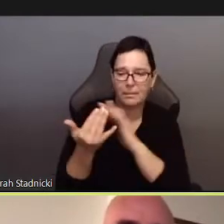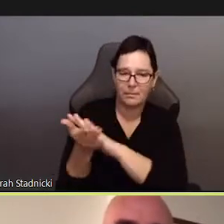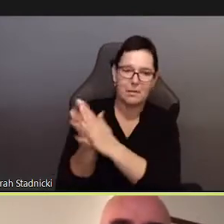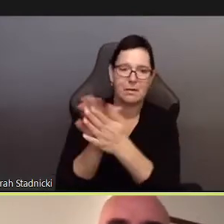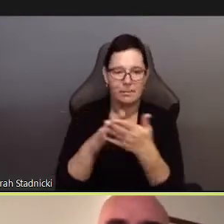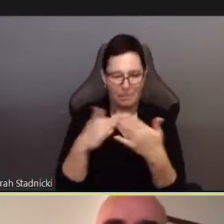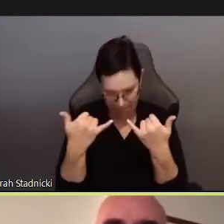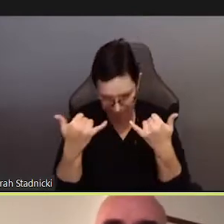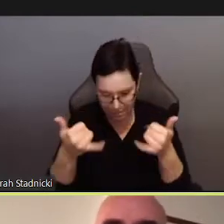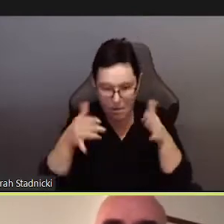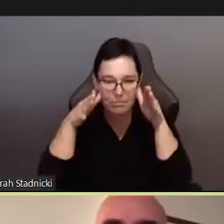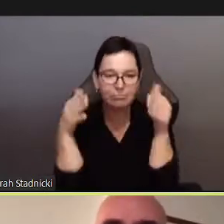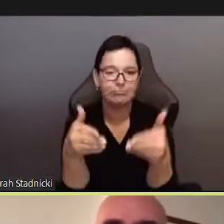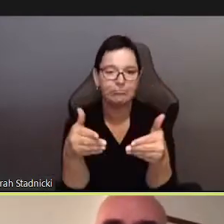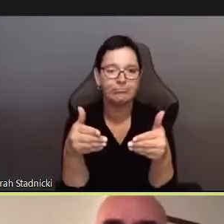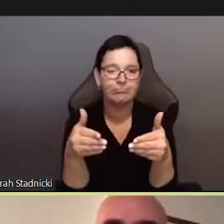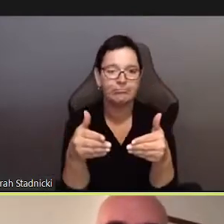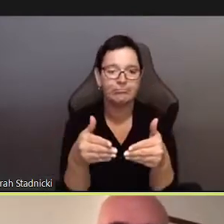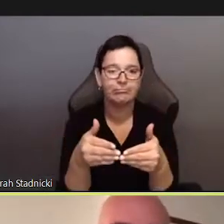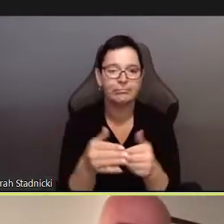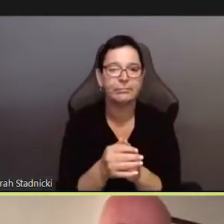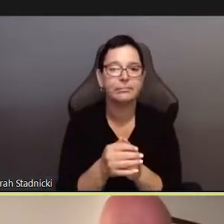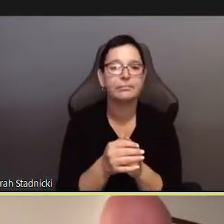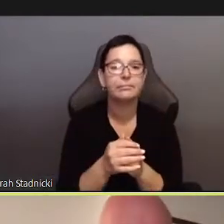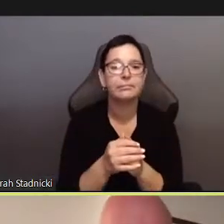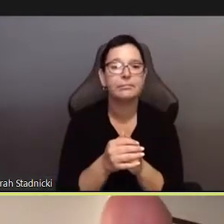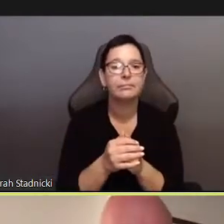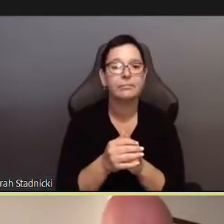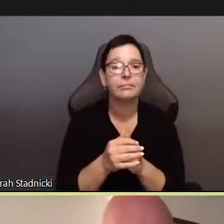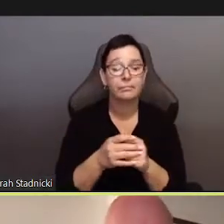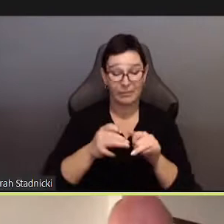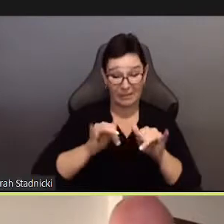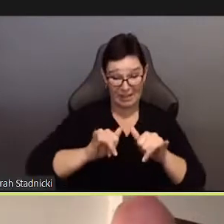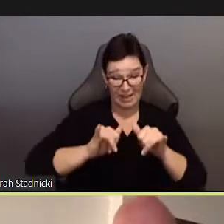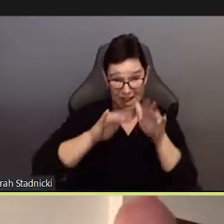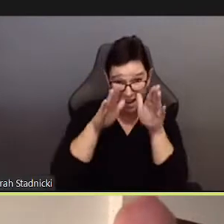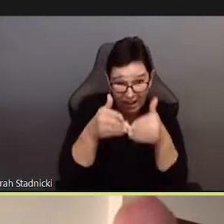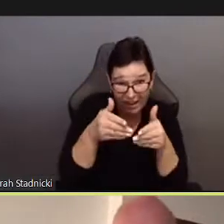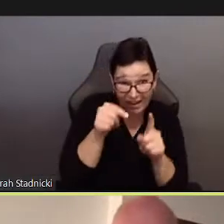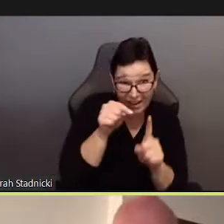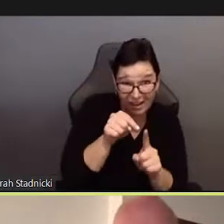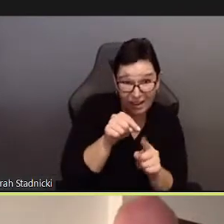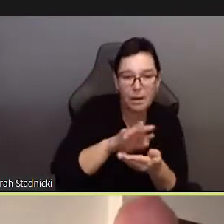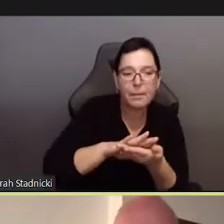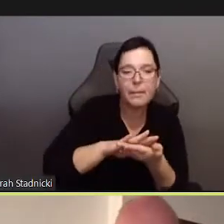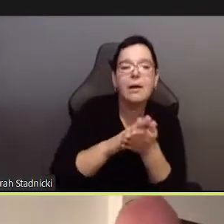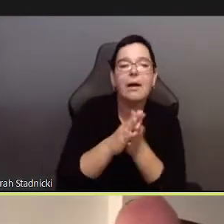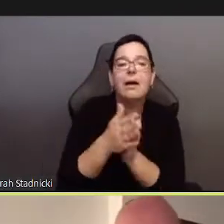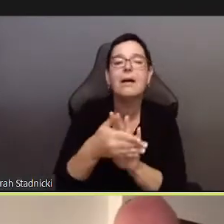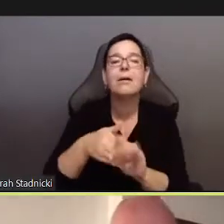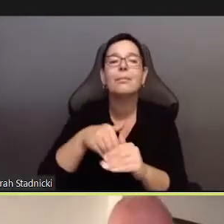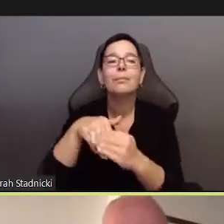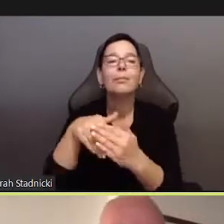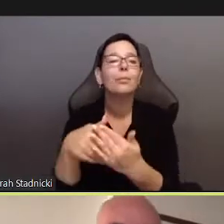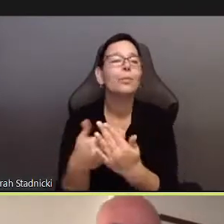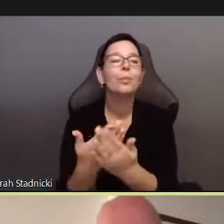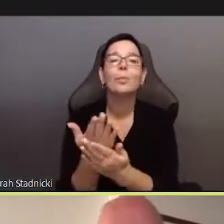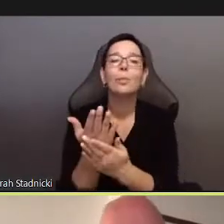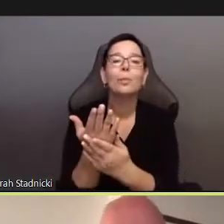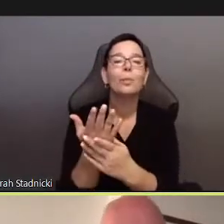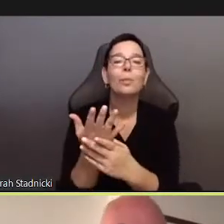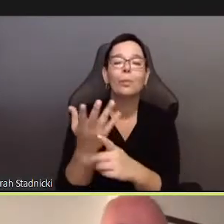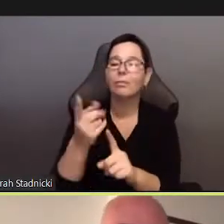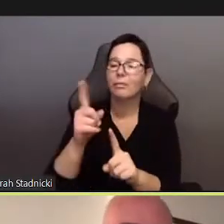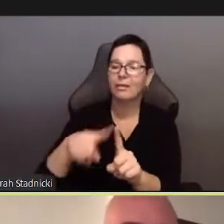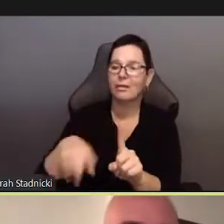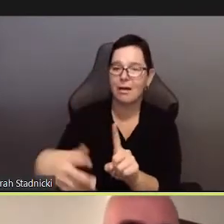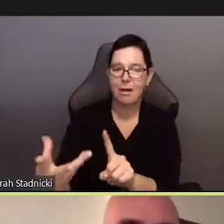Unlived.